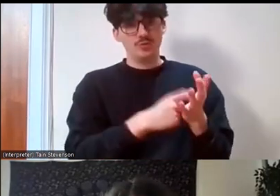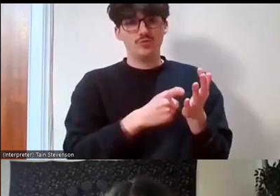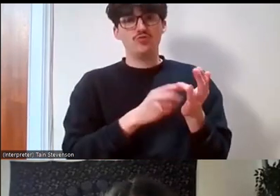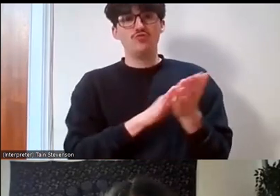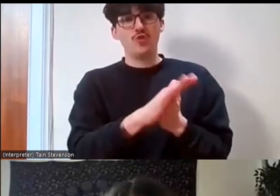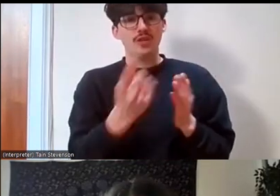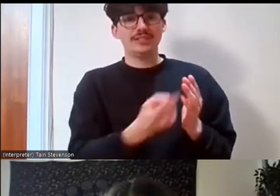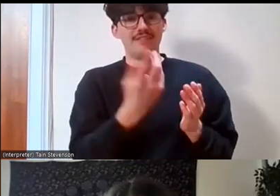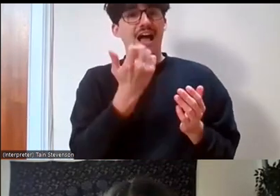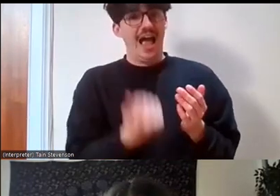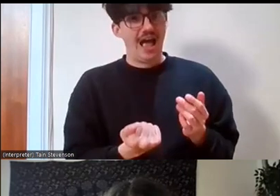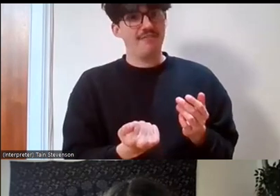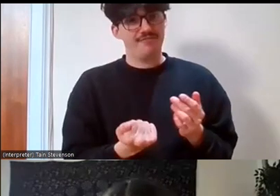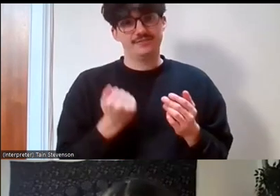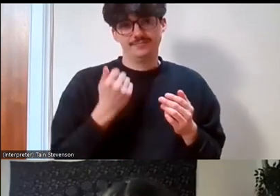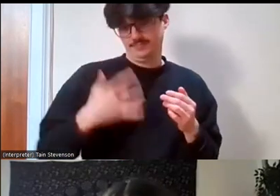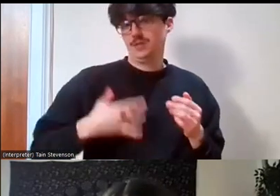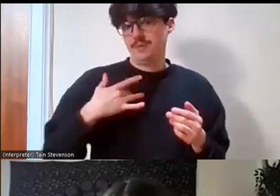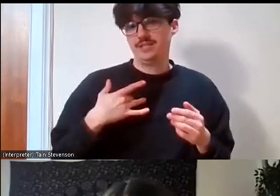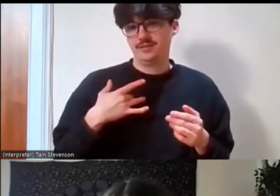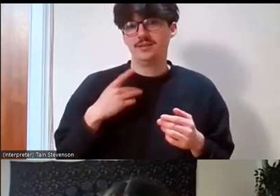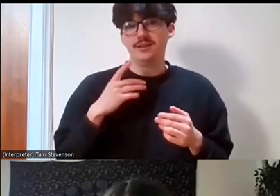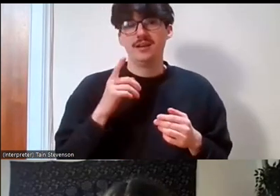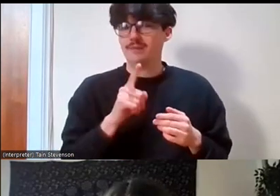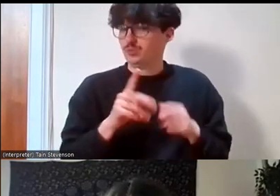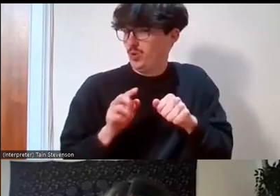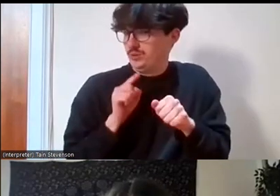or you might want to share it yourself Ruth, what do people think? Let me repeat that question,